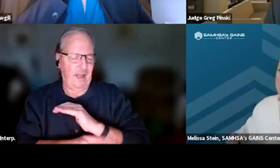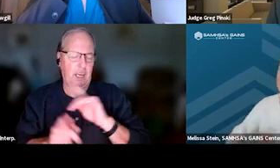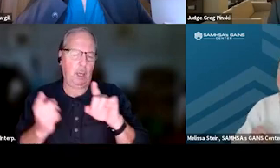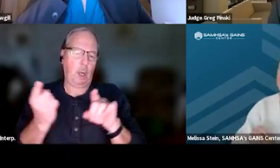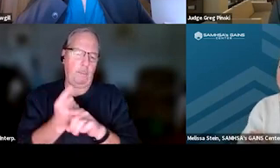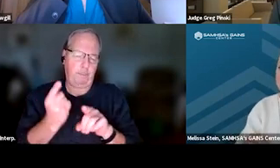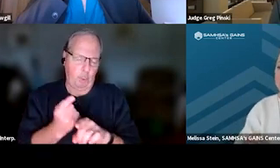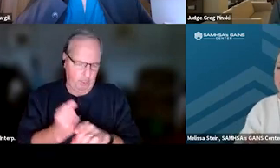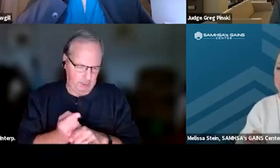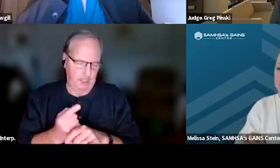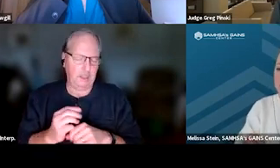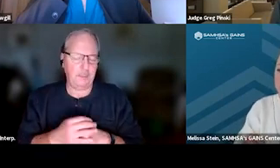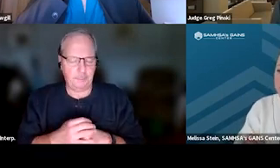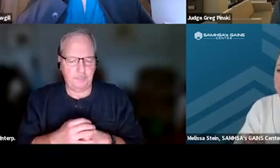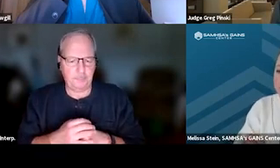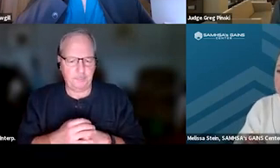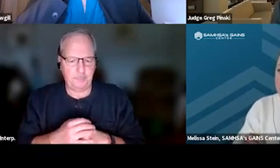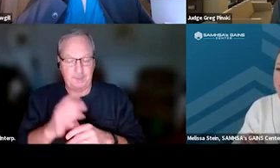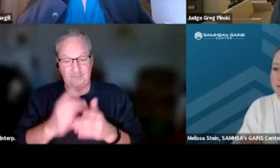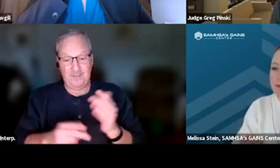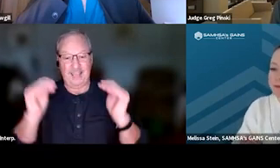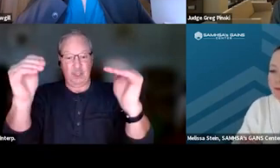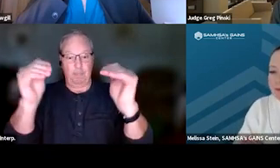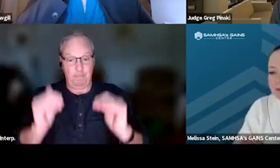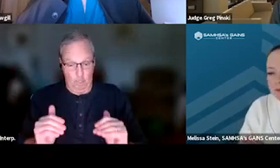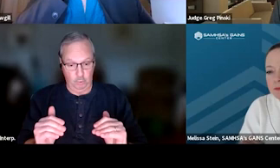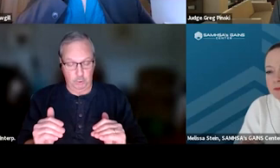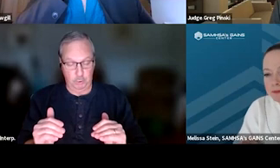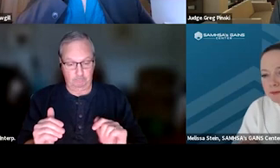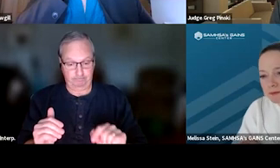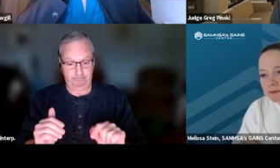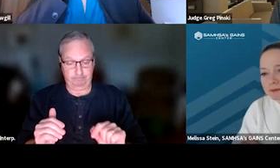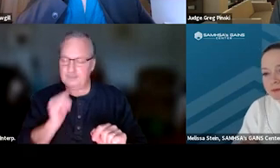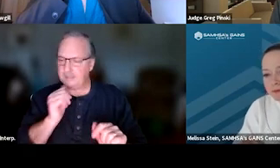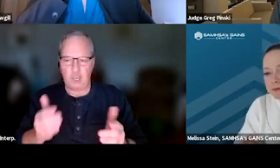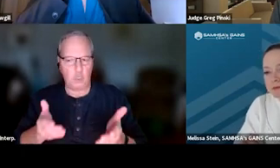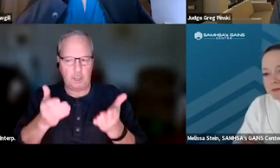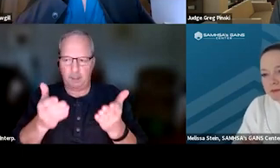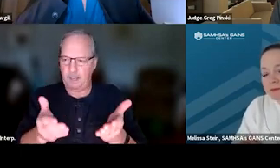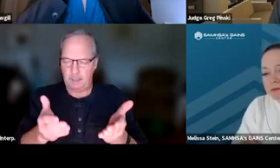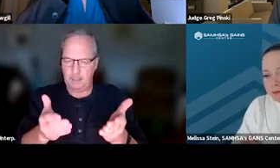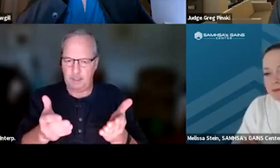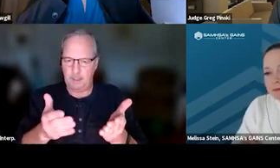Sure. Phase demotion is not recommended under the Best Practice Standard